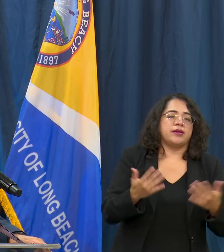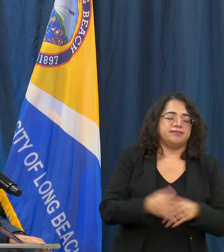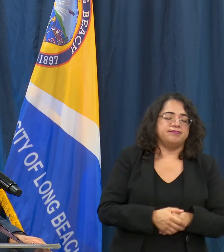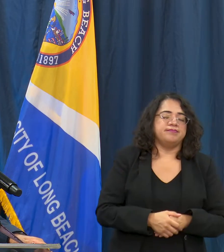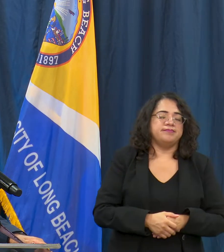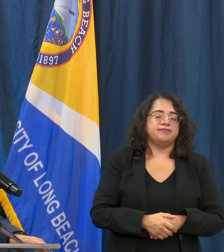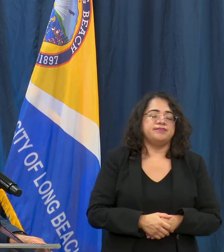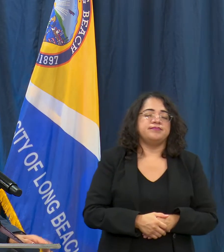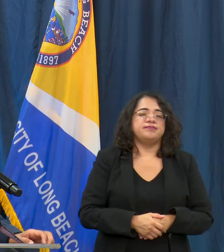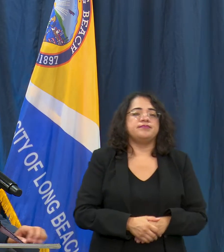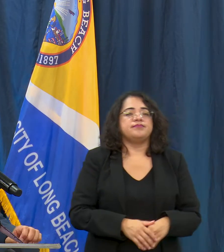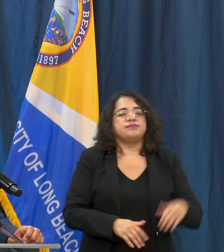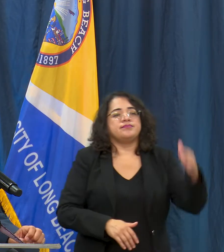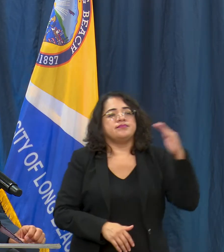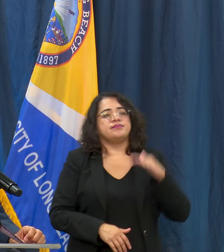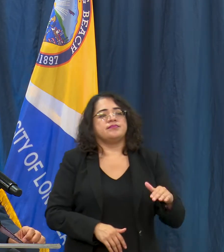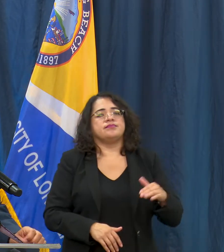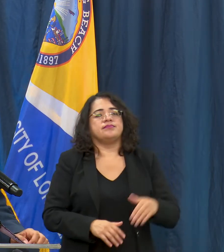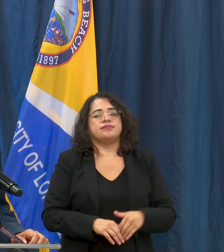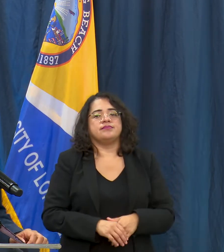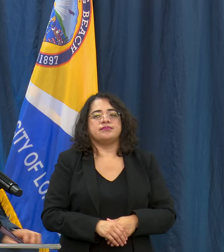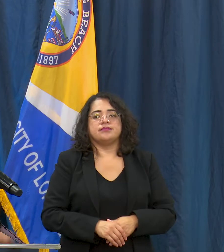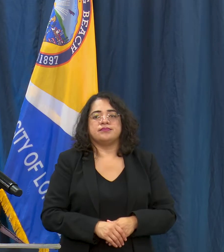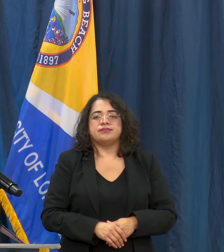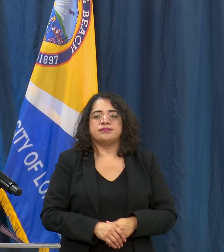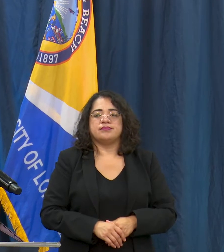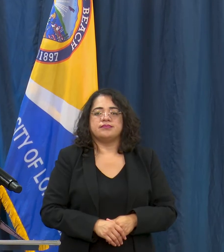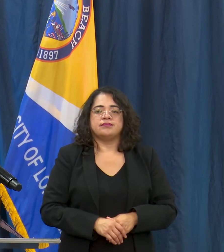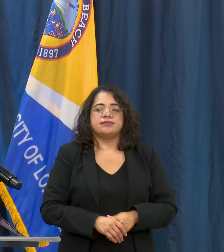Mayor, the next couple questions are for Kelly.